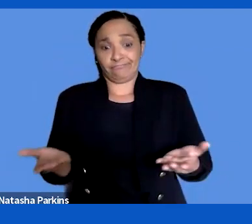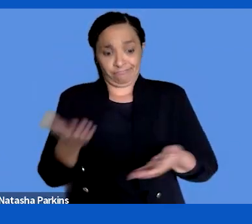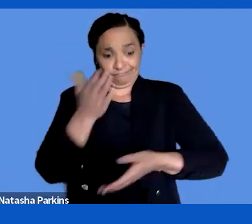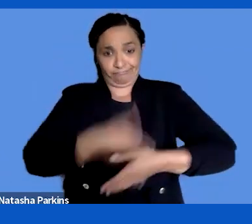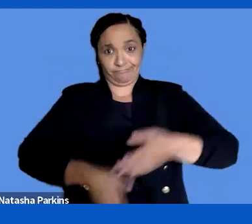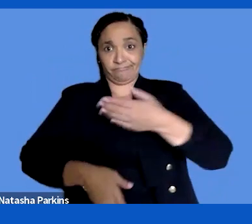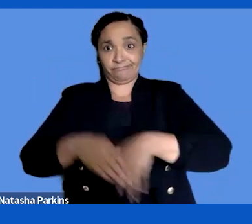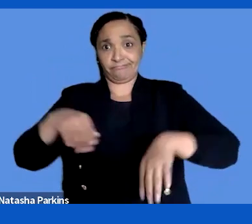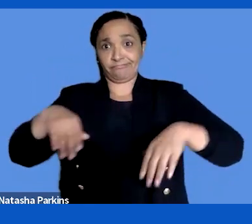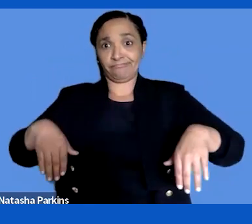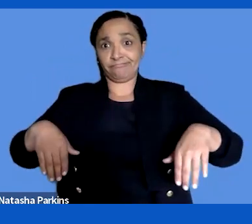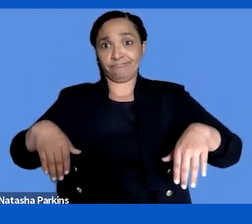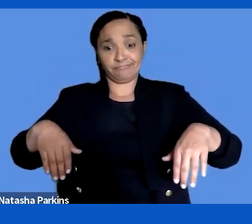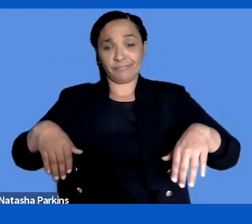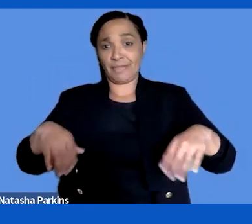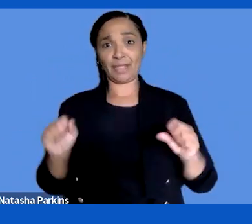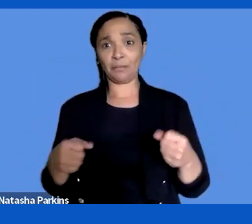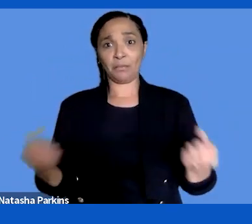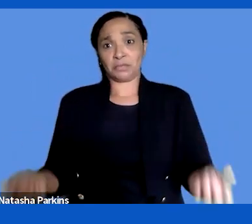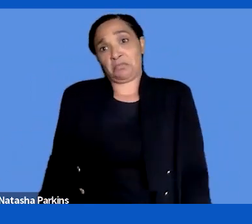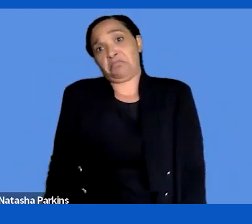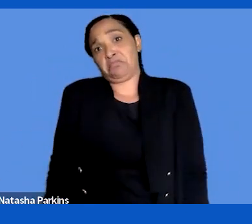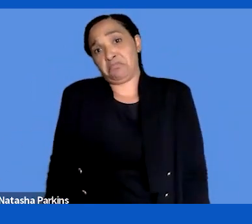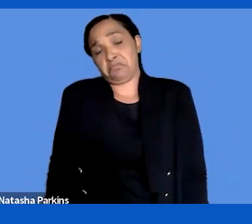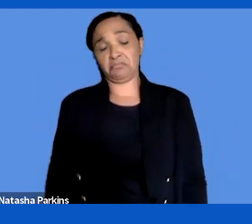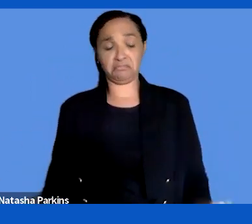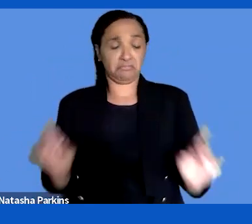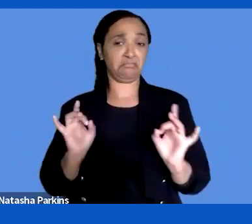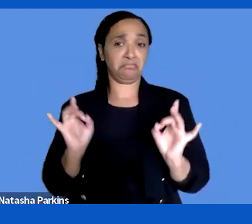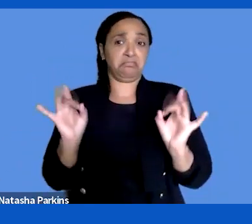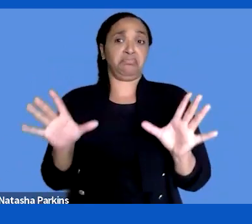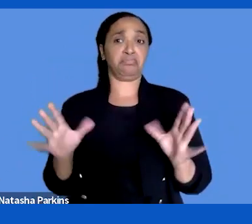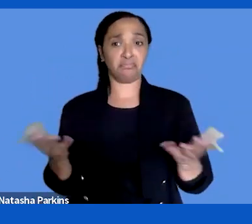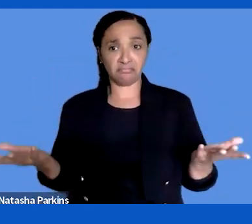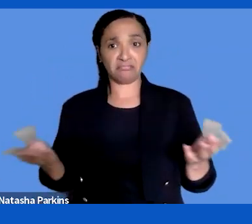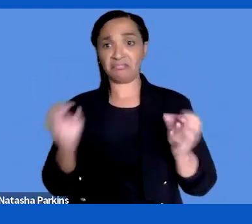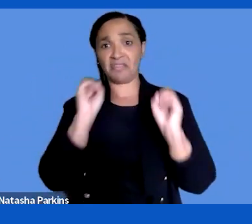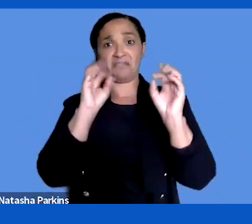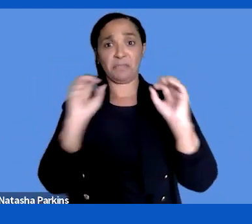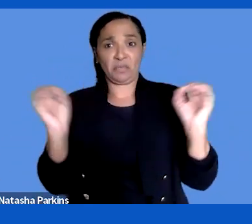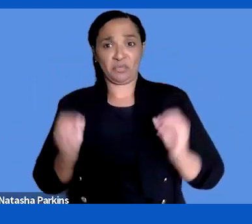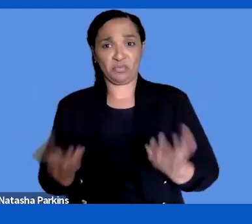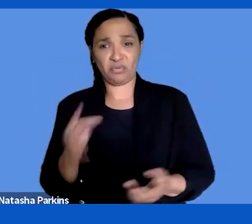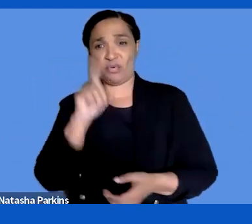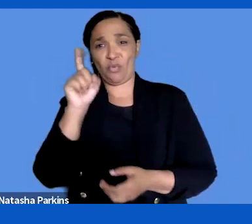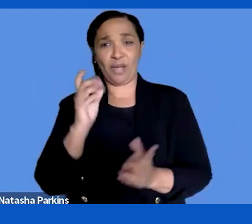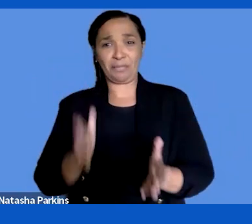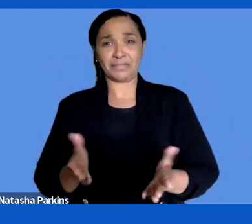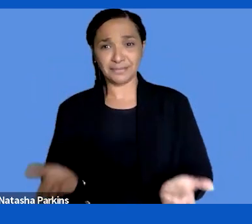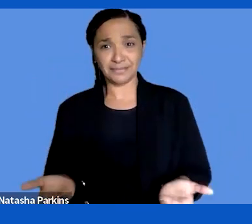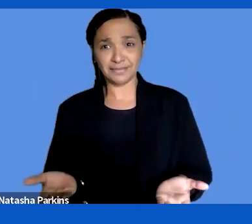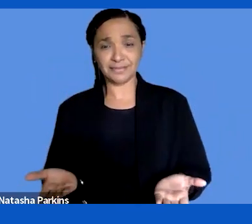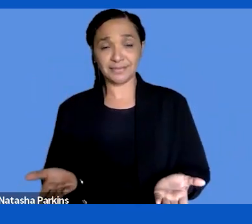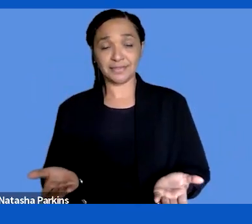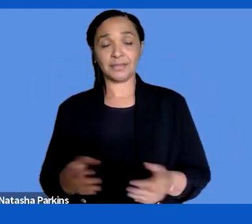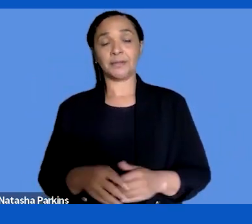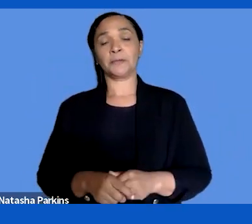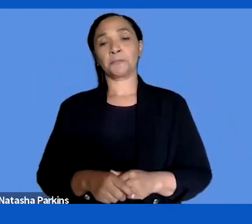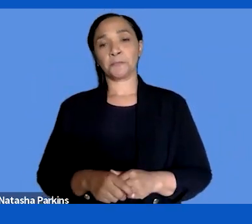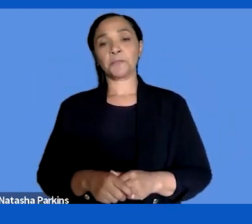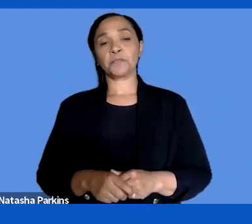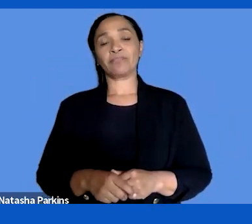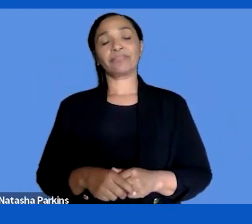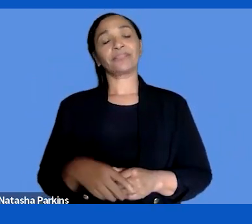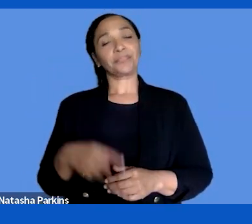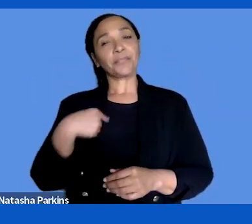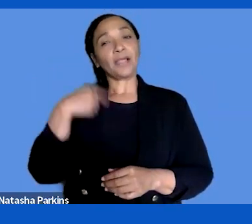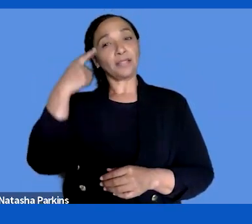don't care and don't give any feedback. Why should you? I think for these people you have to have